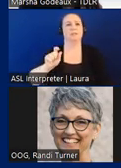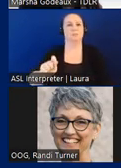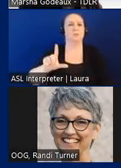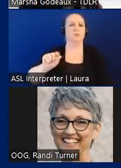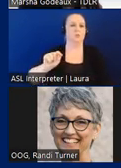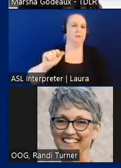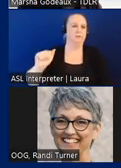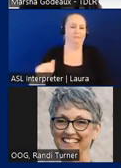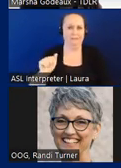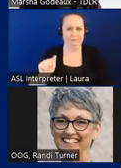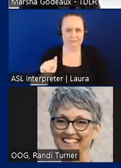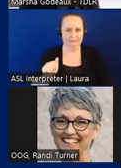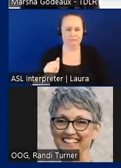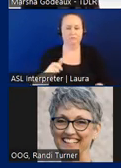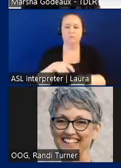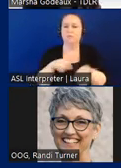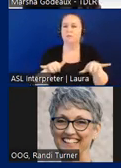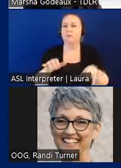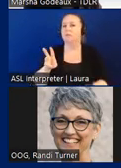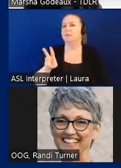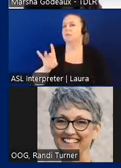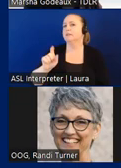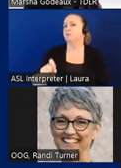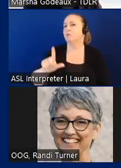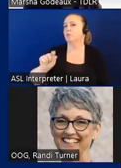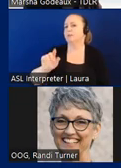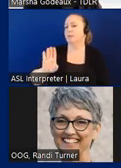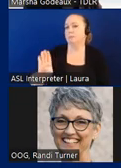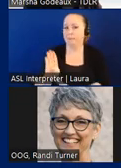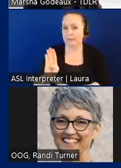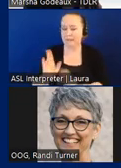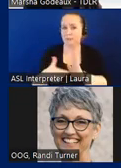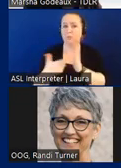at the same time 68.20 b started requiring that all public facilities constructed under a